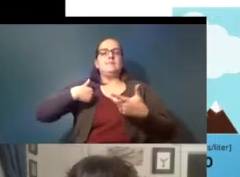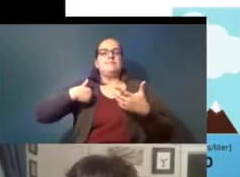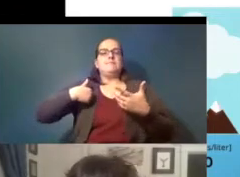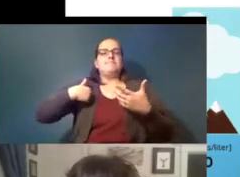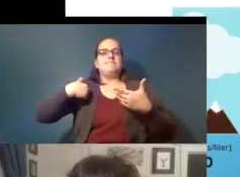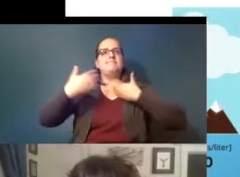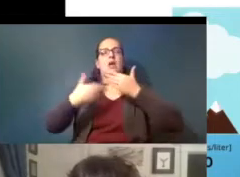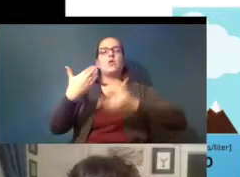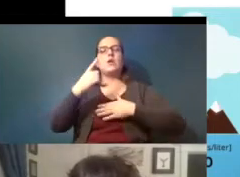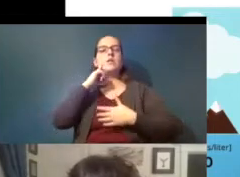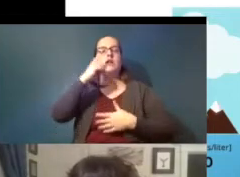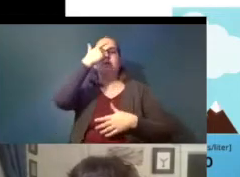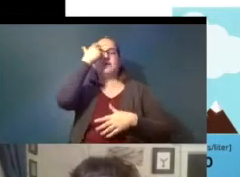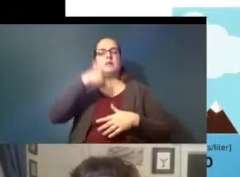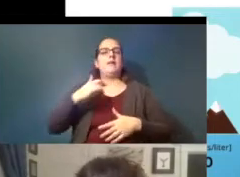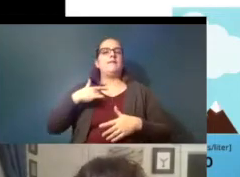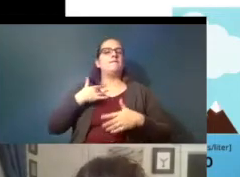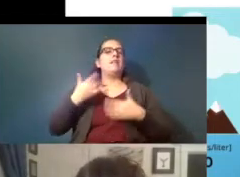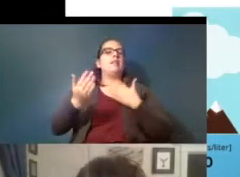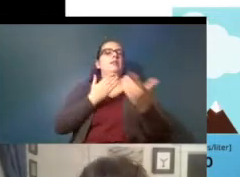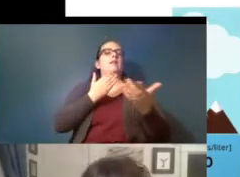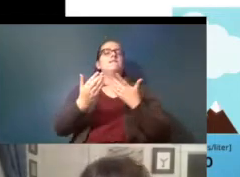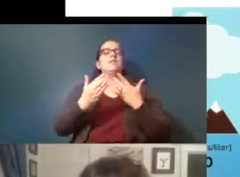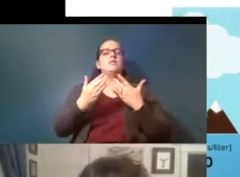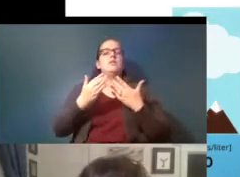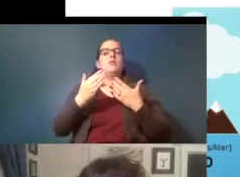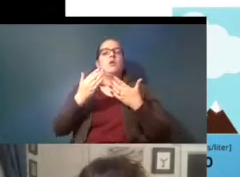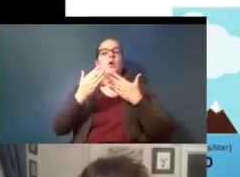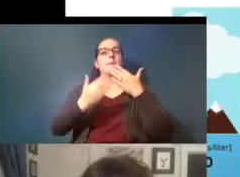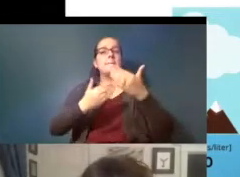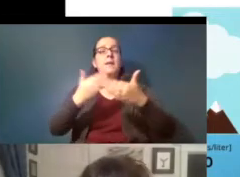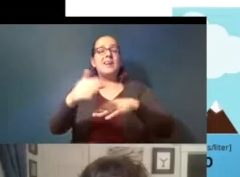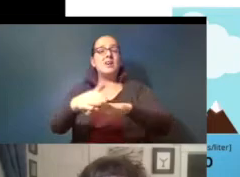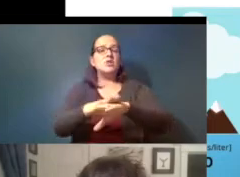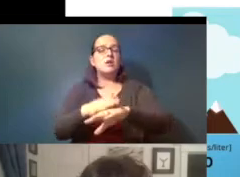i think because i feel like even though progress is slow that we're making small steps